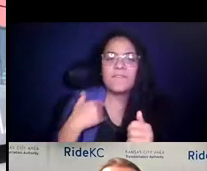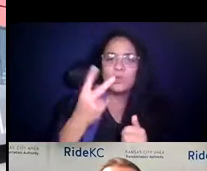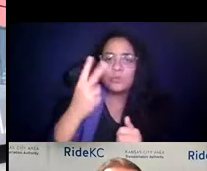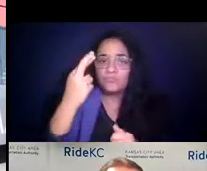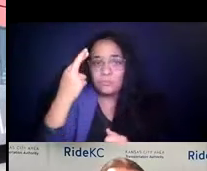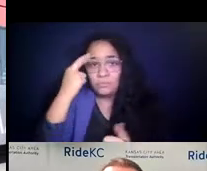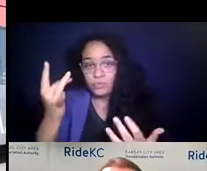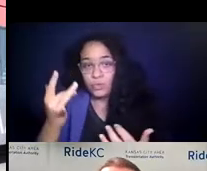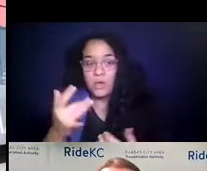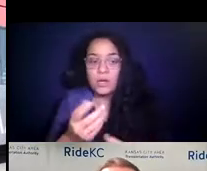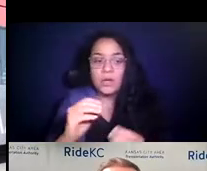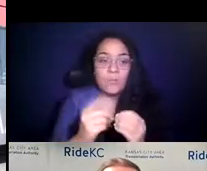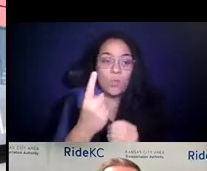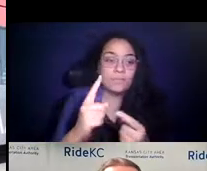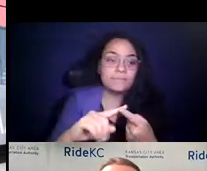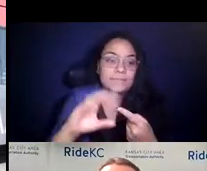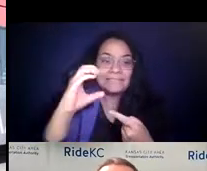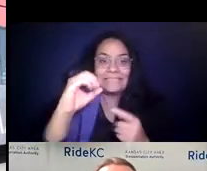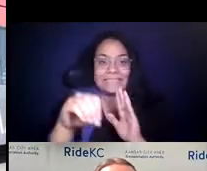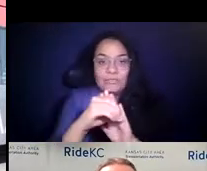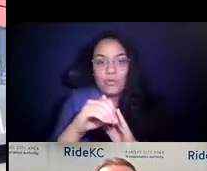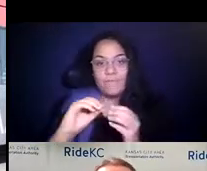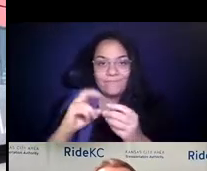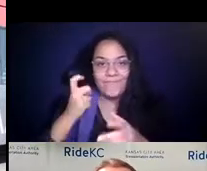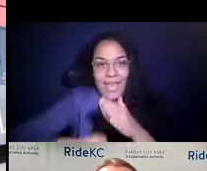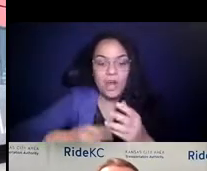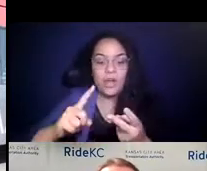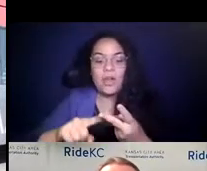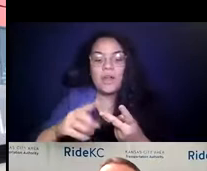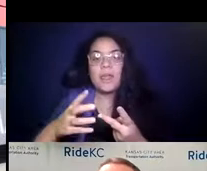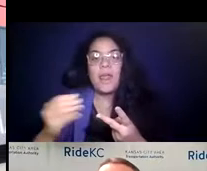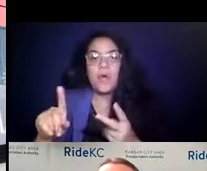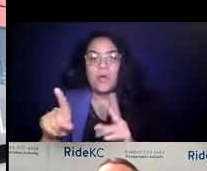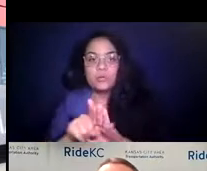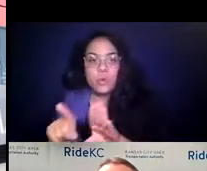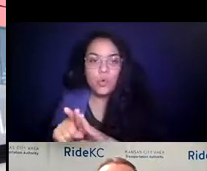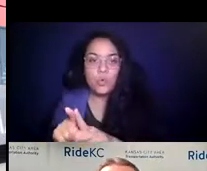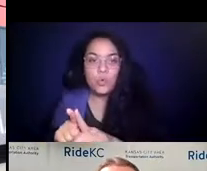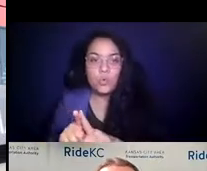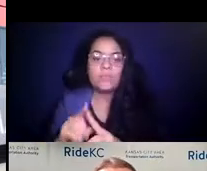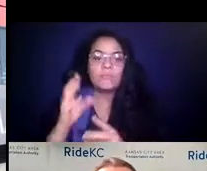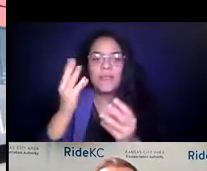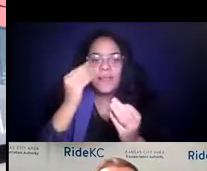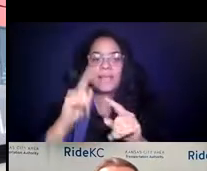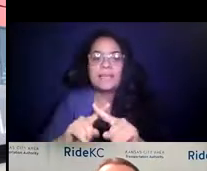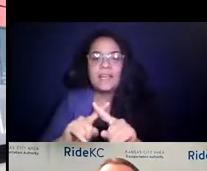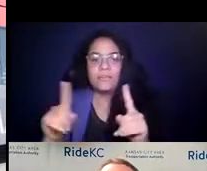15:00:41 Number one, zero fare, but number two, the two sides of the same coin are thinking differently about our service.